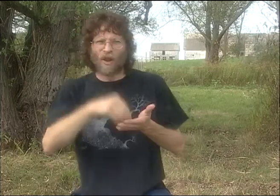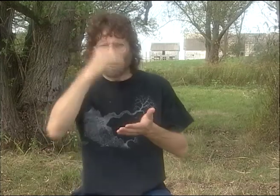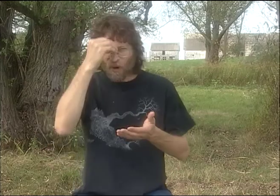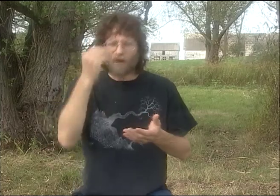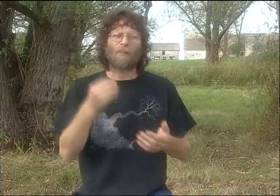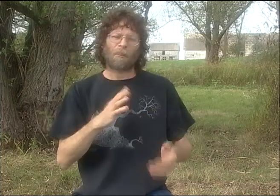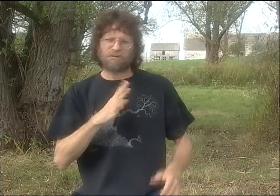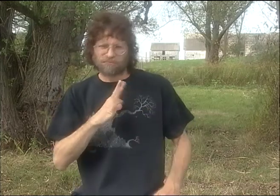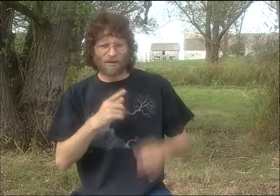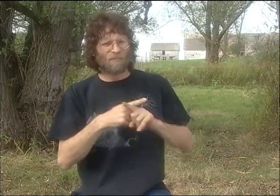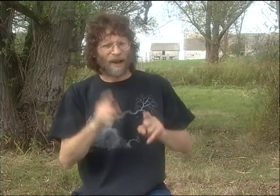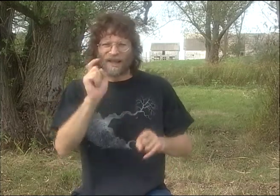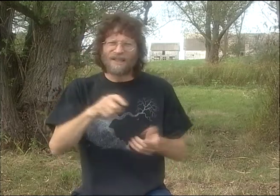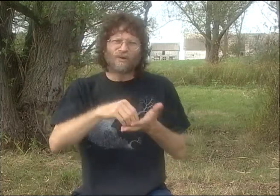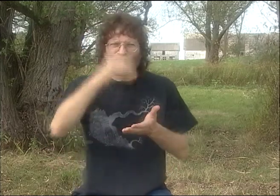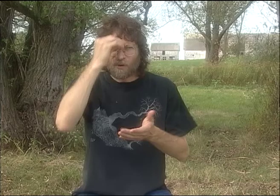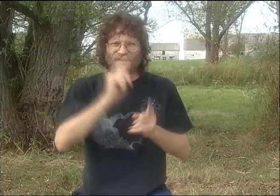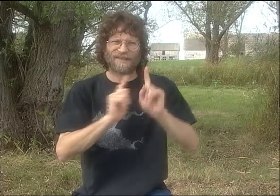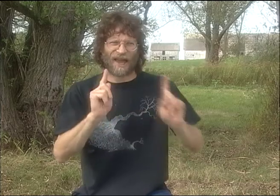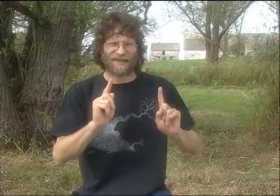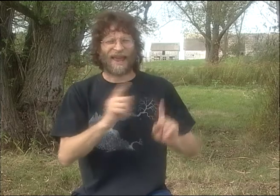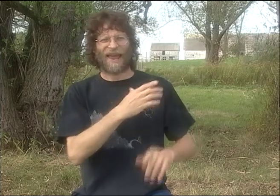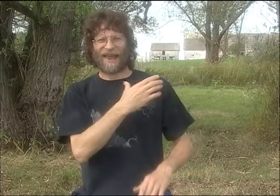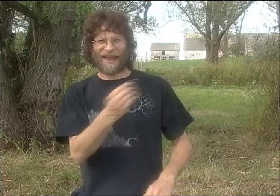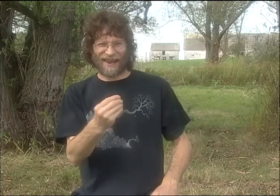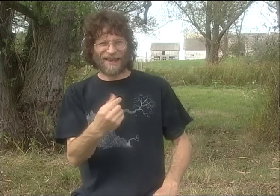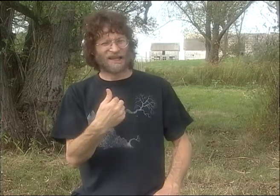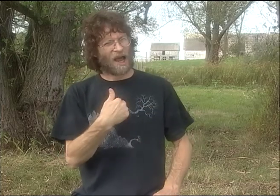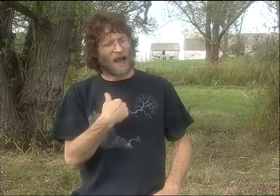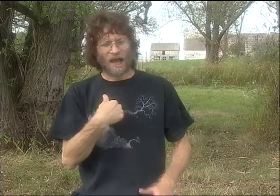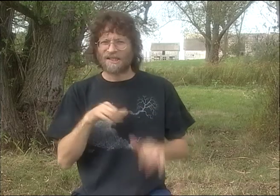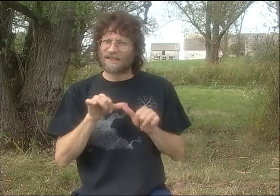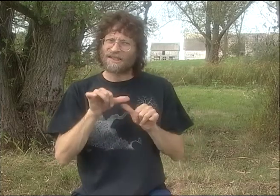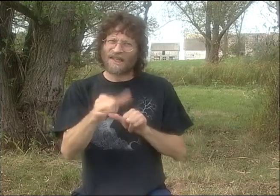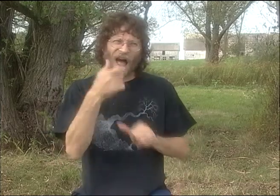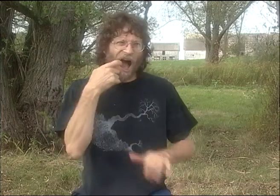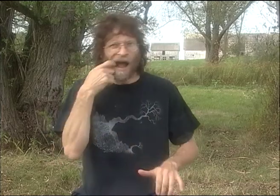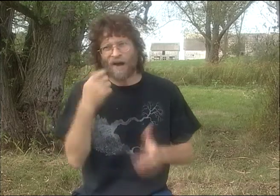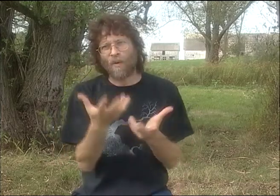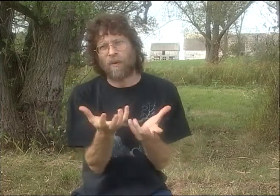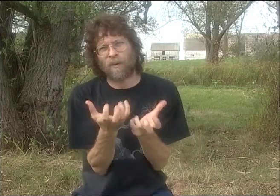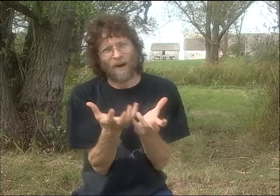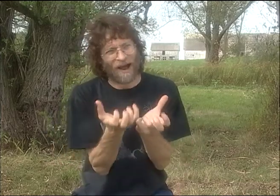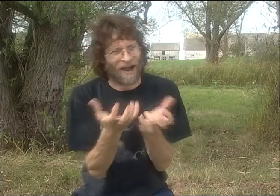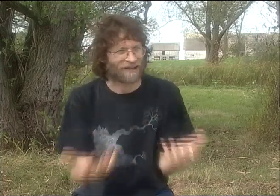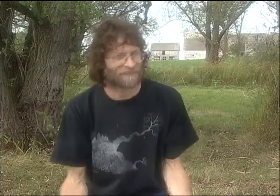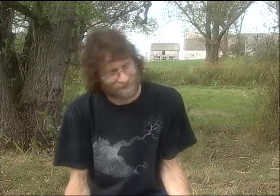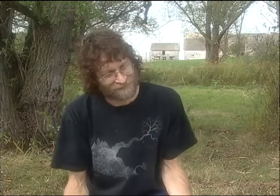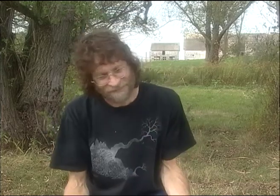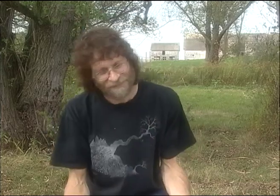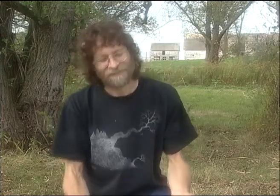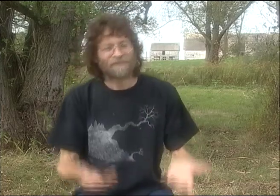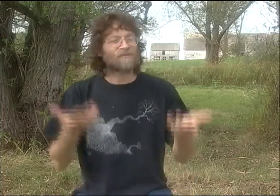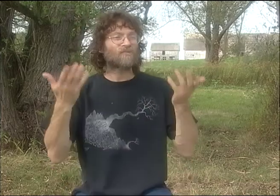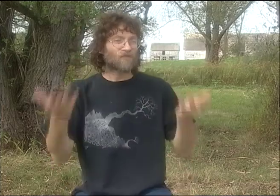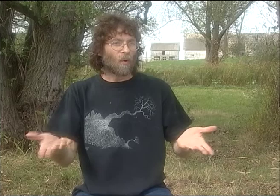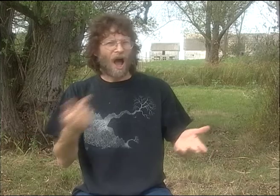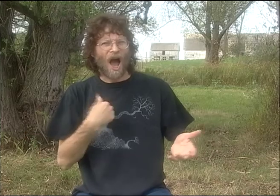SO I DECIDED MY PROGRAM WAS OK. IT WAS GOOD ENOUGH. I WAS LEARNING. BUT I REALLY NEEDED TO LEARN SIGN LANGUAGE. I WAS STILL SO HUNGRY FOR IT.